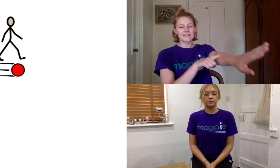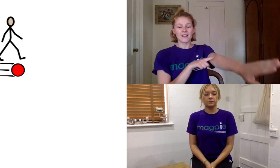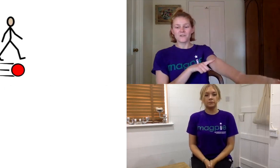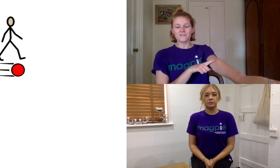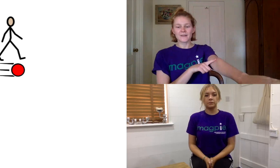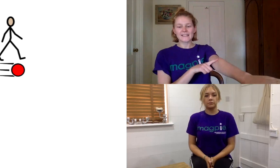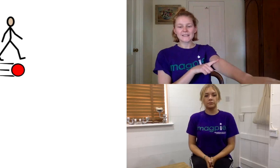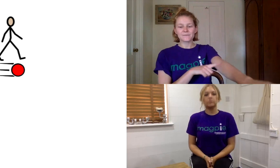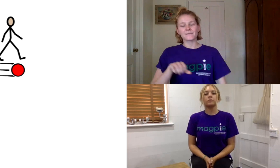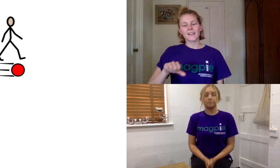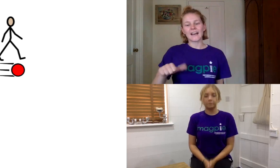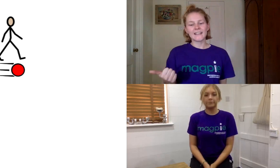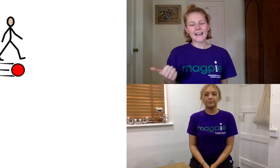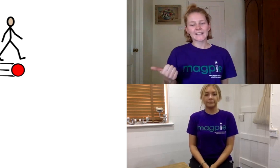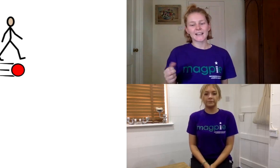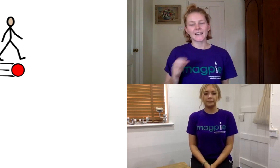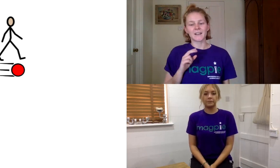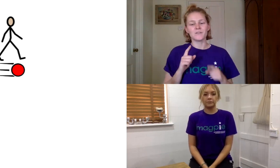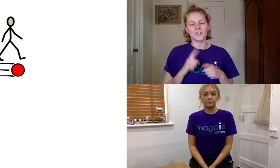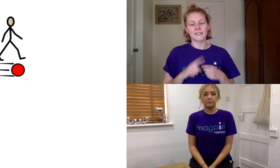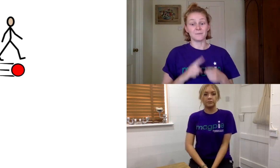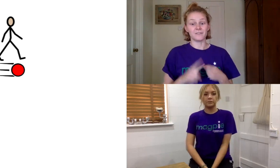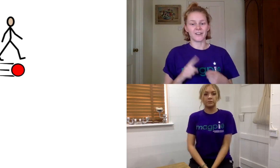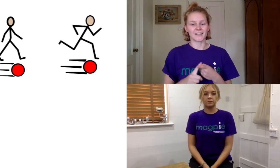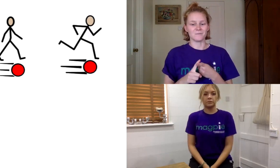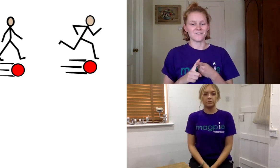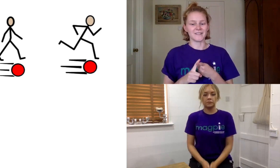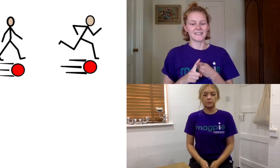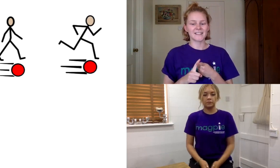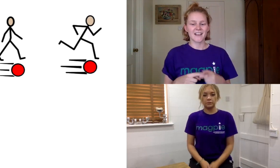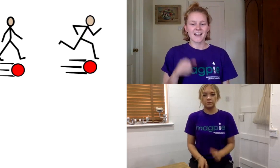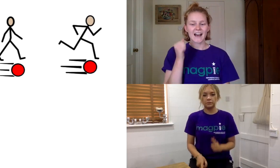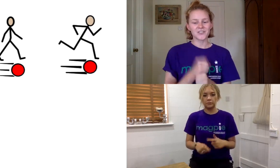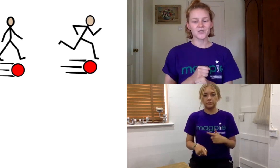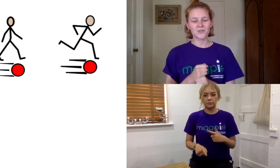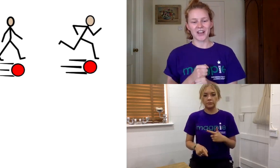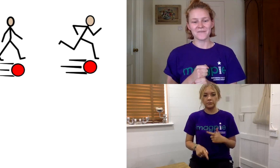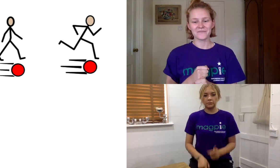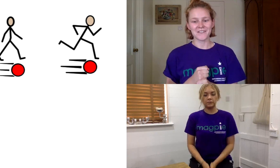slow movements and then next i'm going to move on to some faster movements and georgia are you